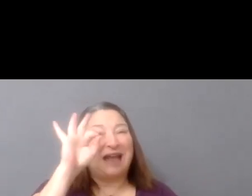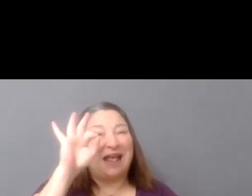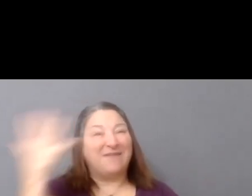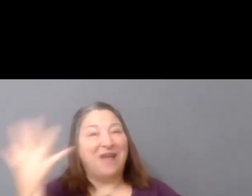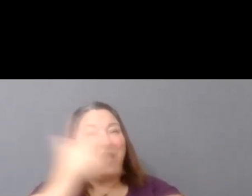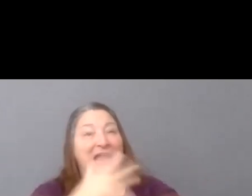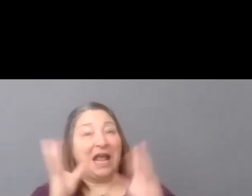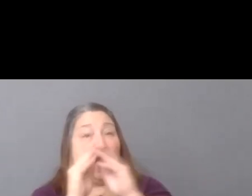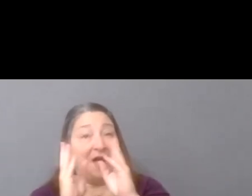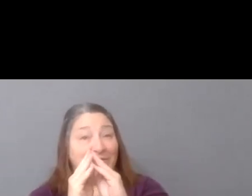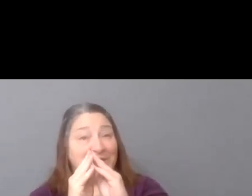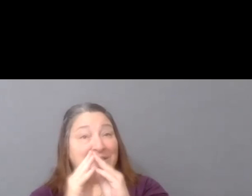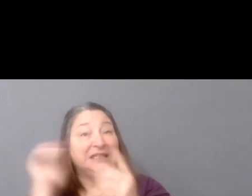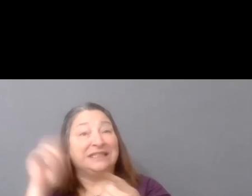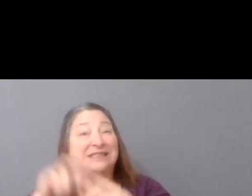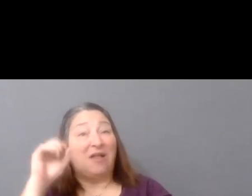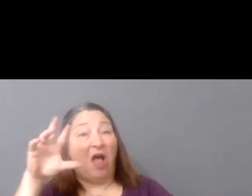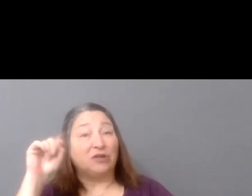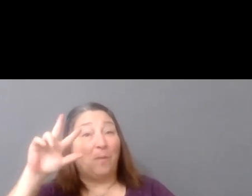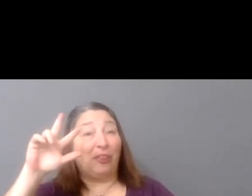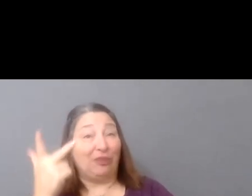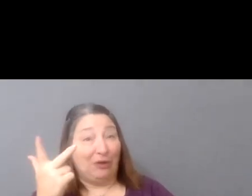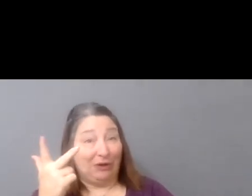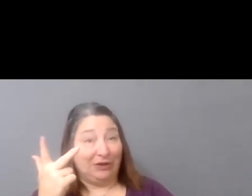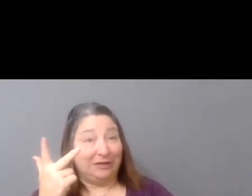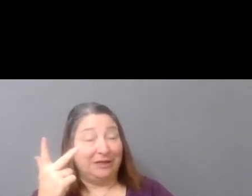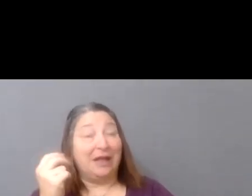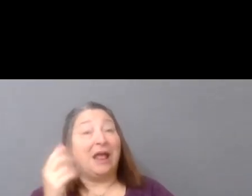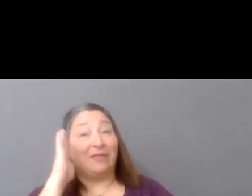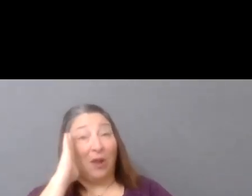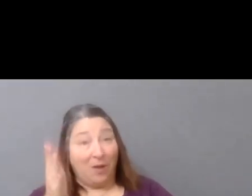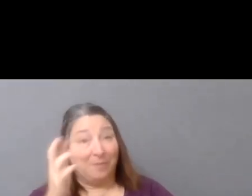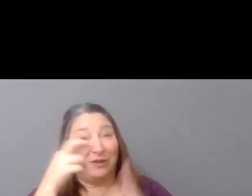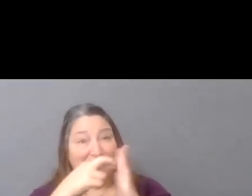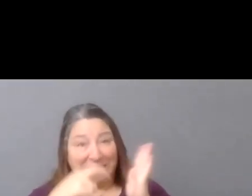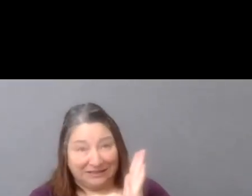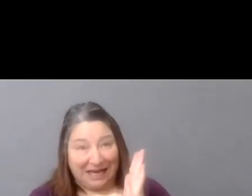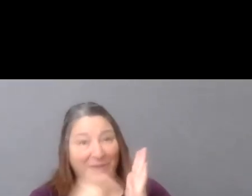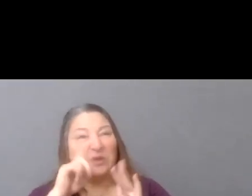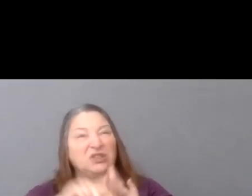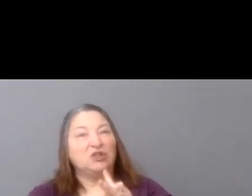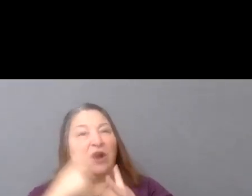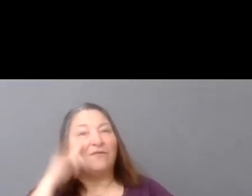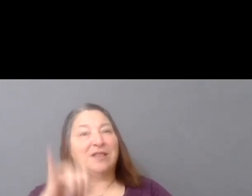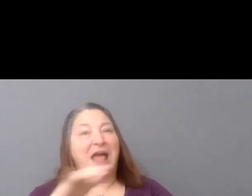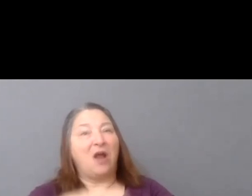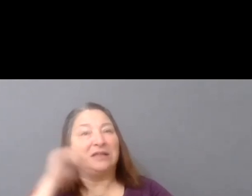It goes through October 3. And there will be-- registration will launch for that on September 2.